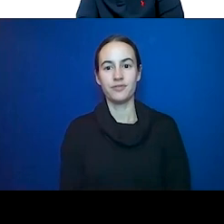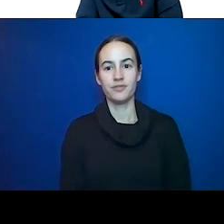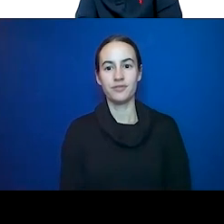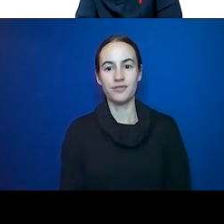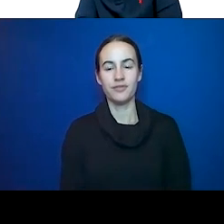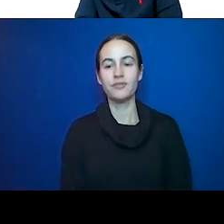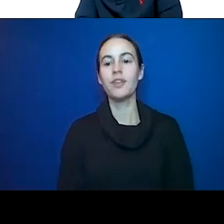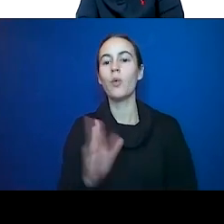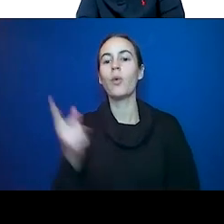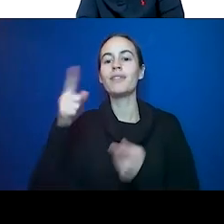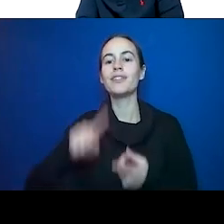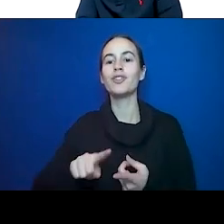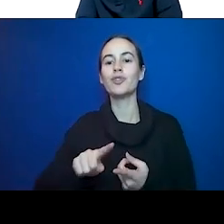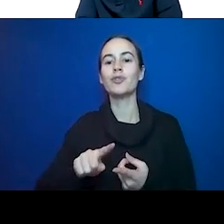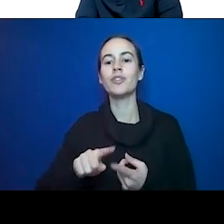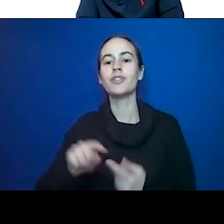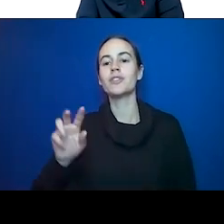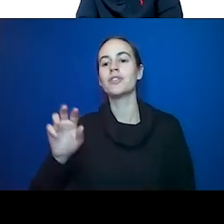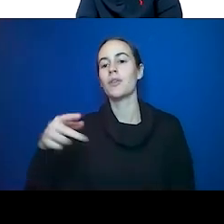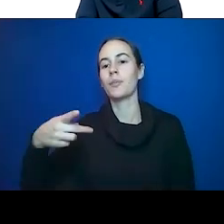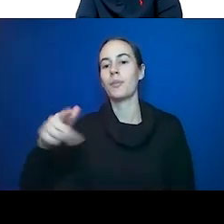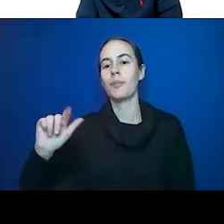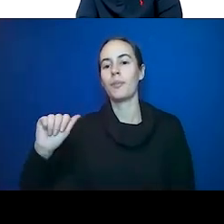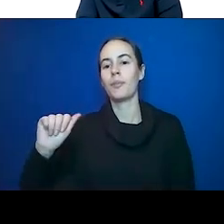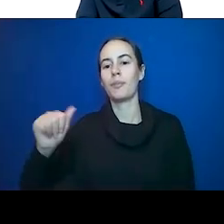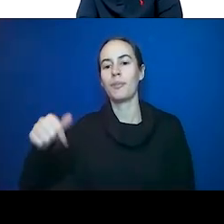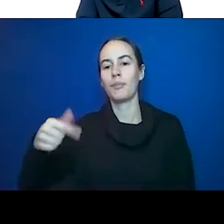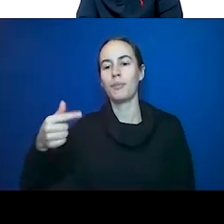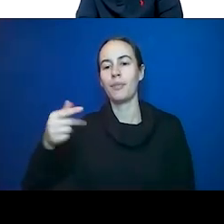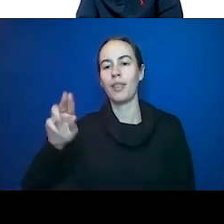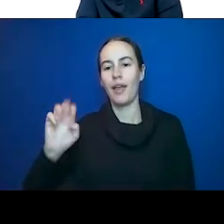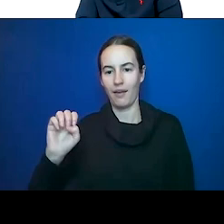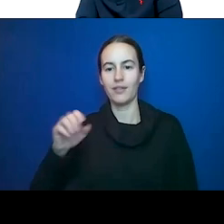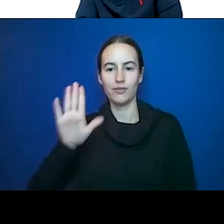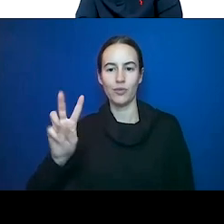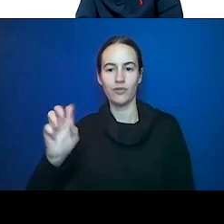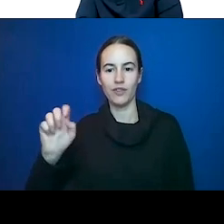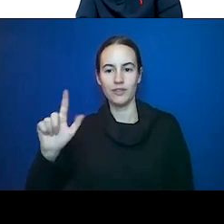vasoconstriction. These things really begin to reverse. Not only does -- do blockages begin